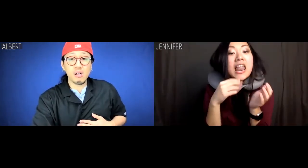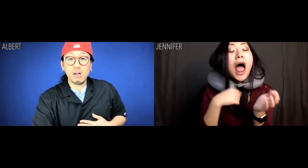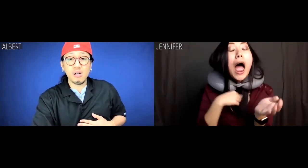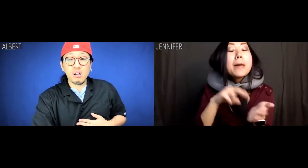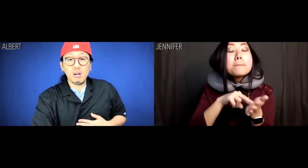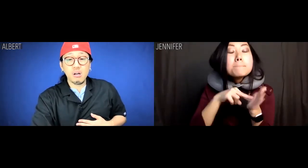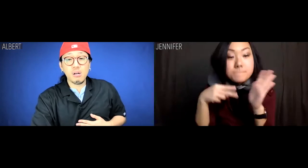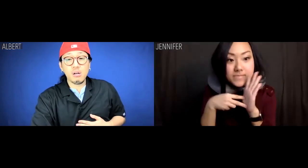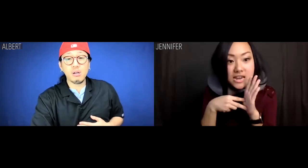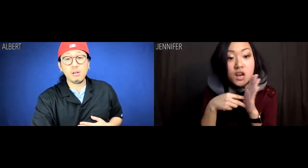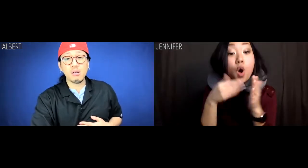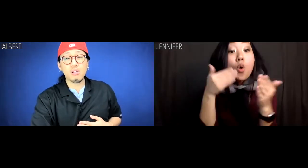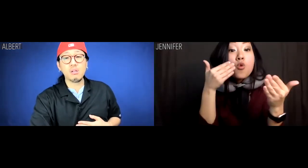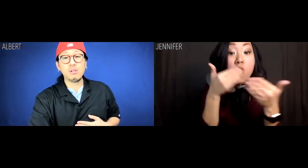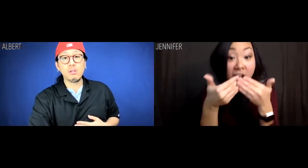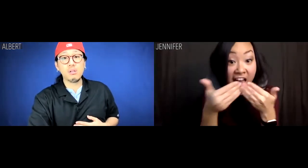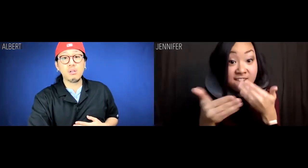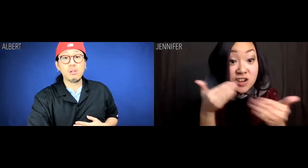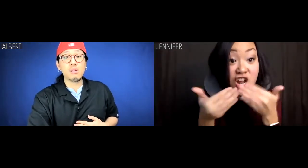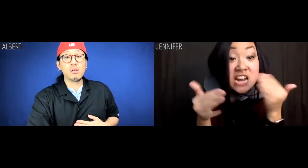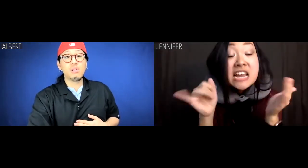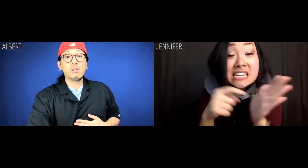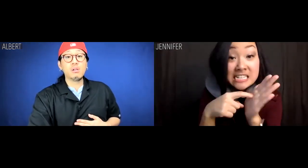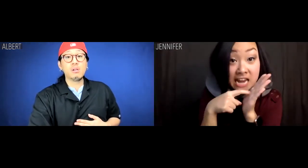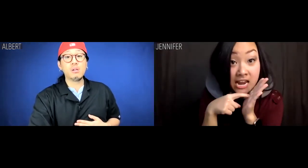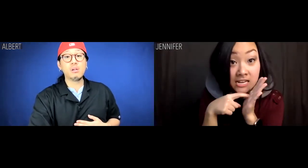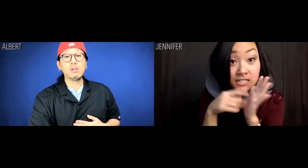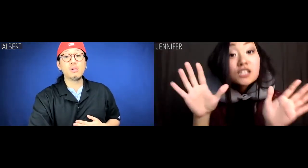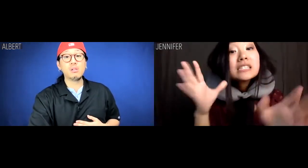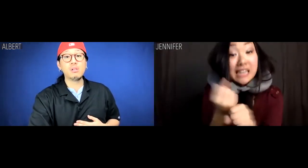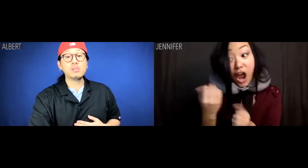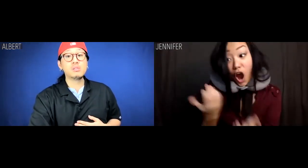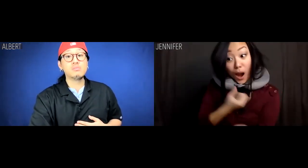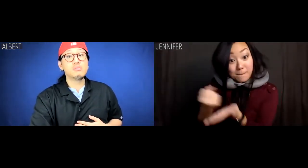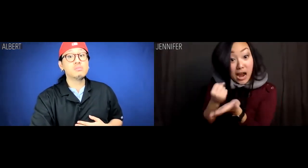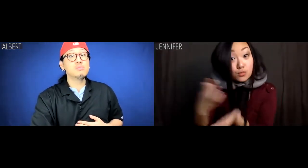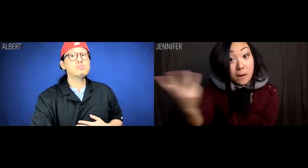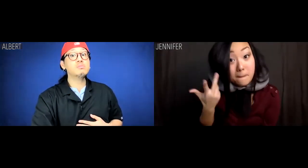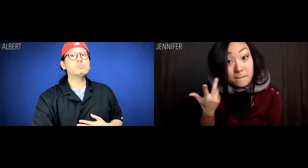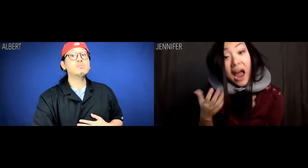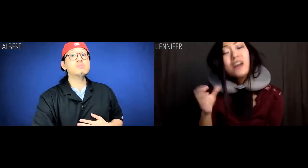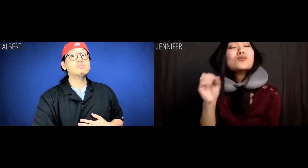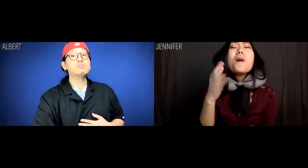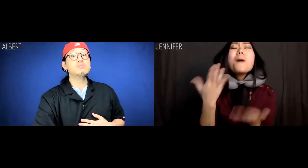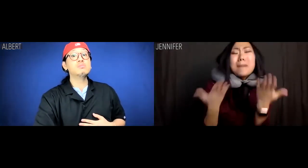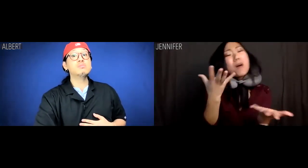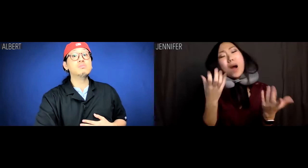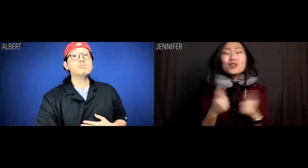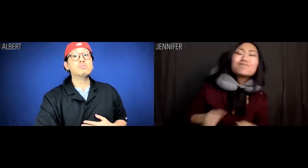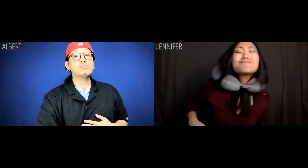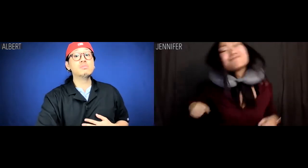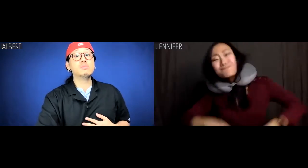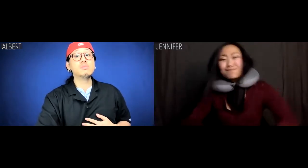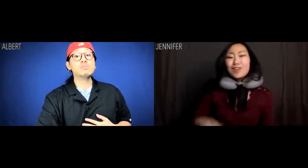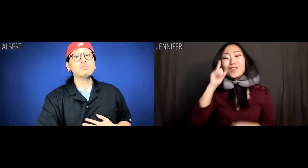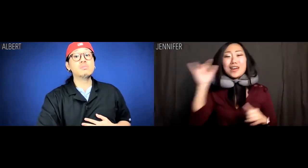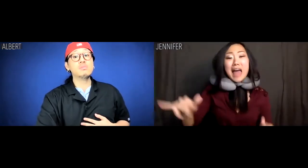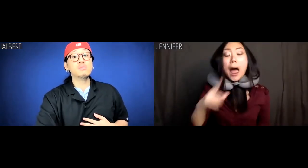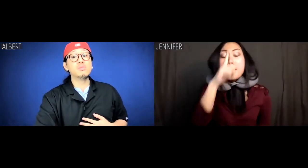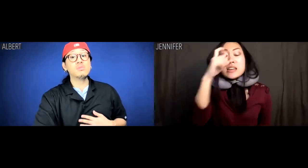And I do mean whatever it takes to get us our passports. So you might want to limber up for that